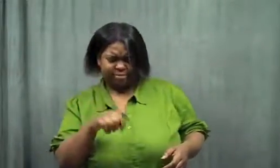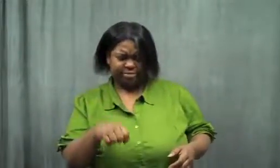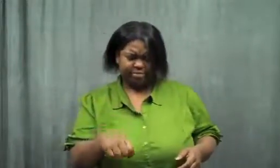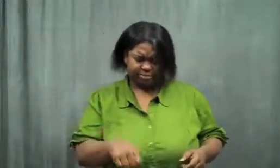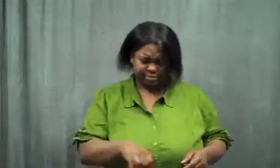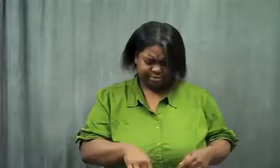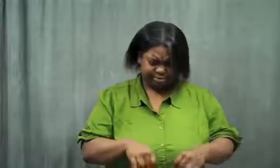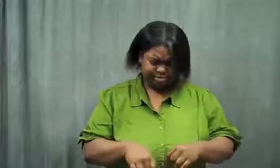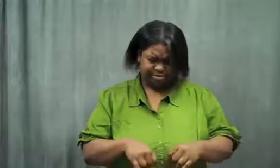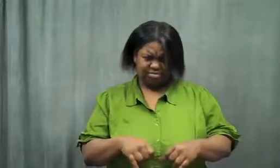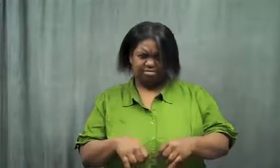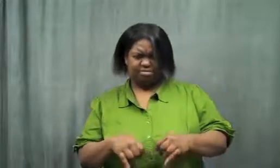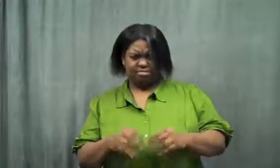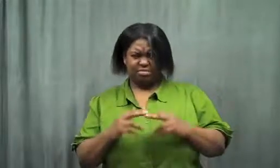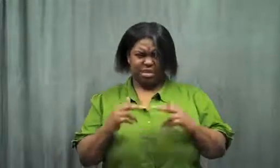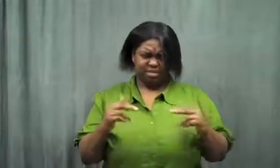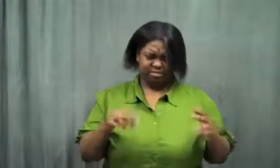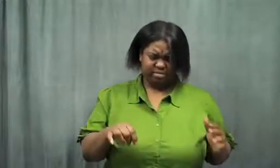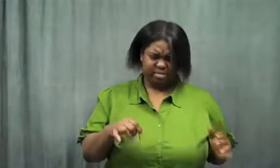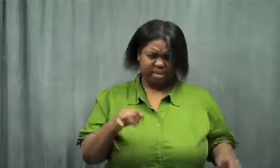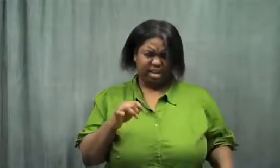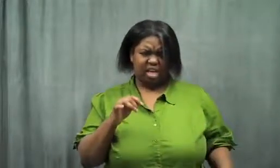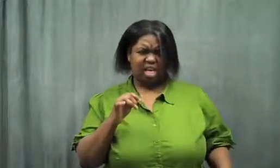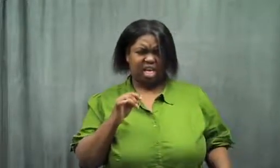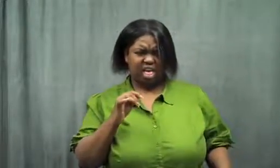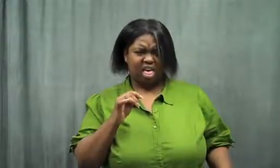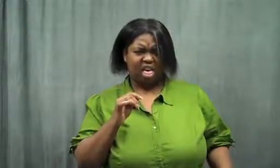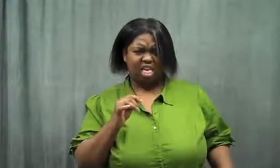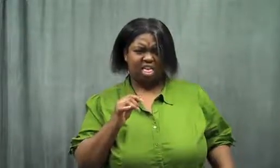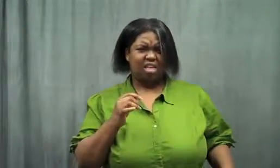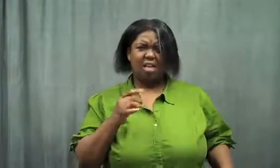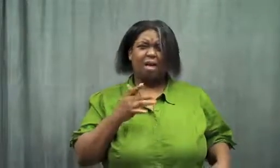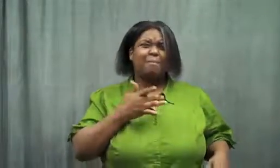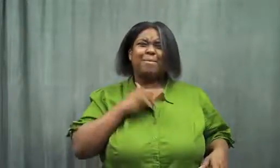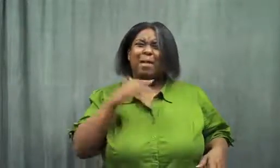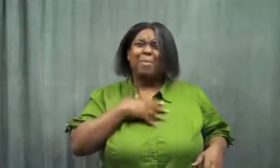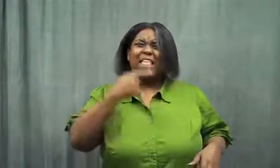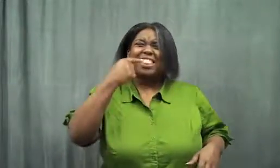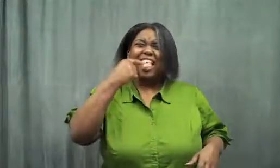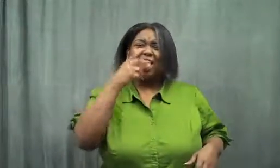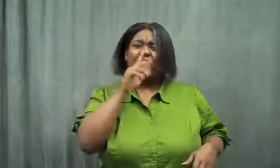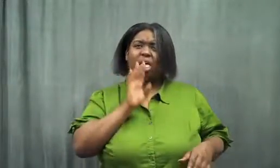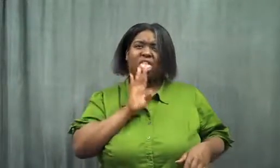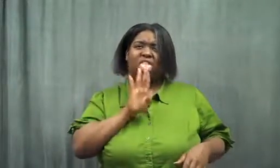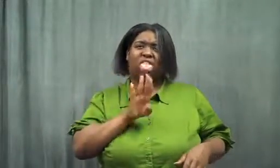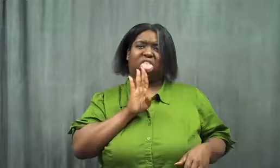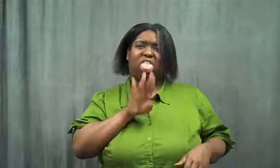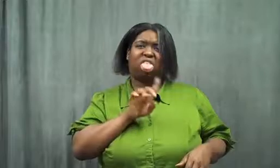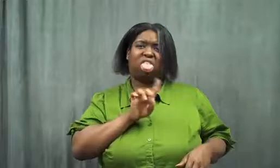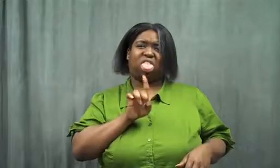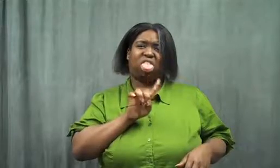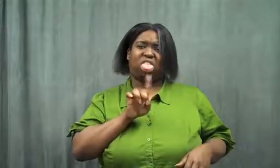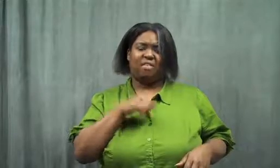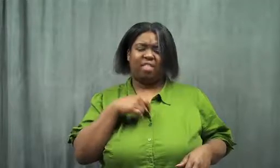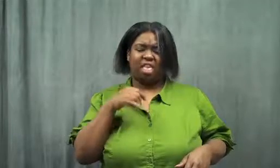I picked up some bacon. My teeth were saying, "Nuh uh. None of that."